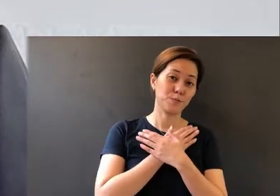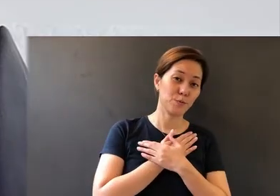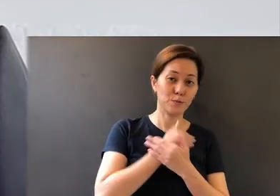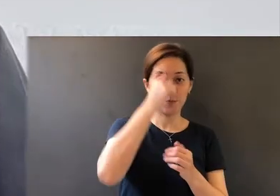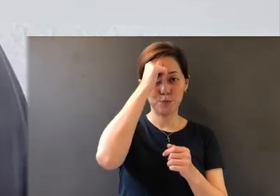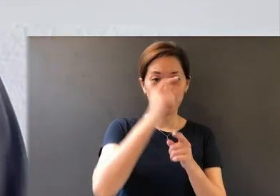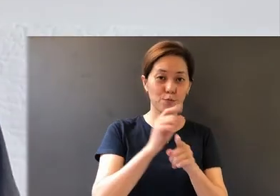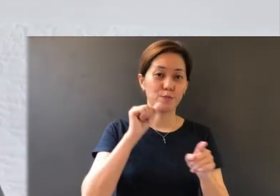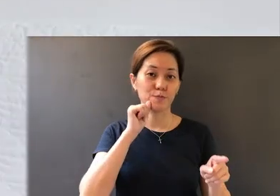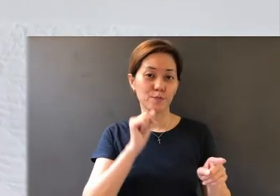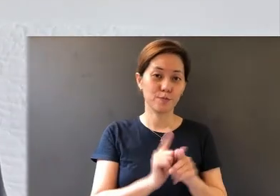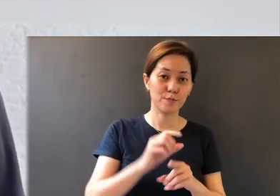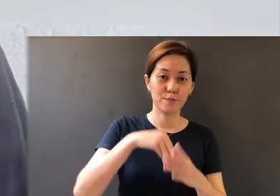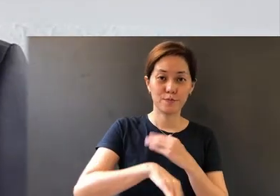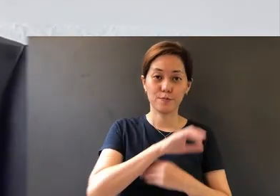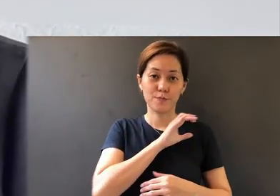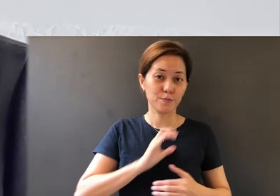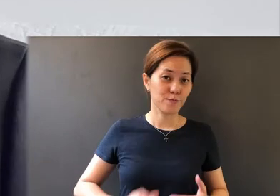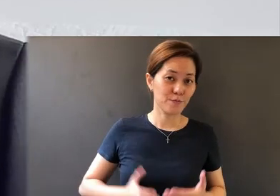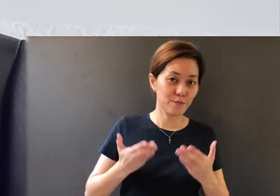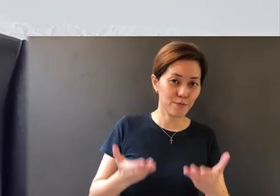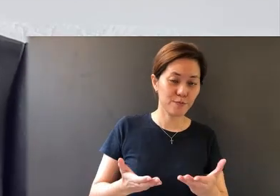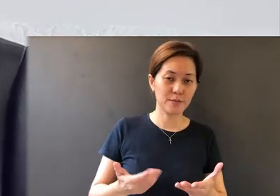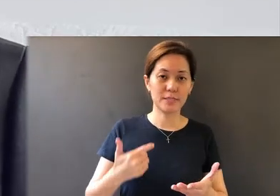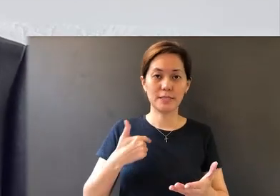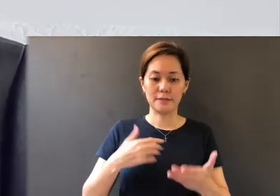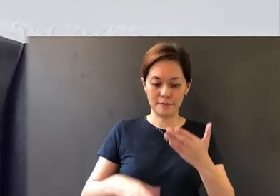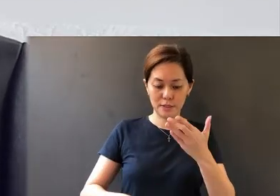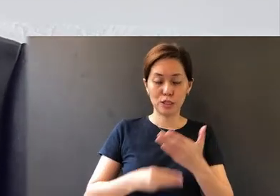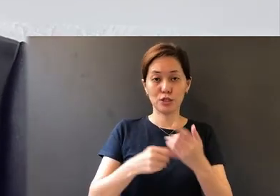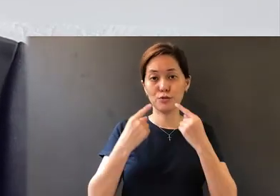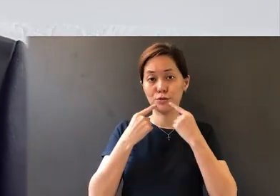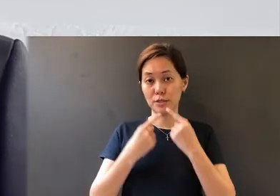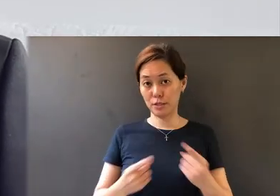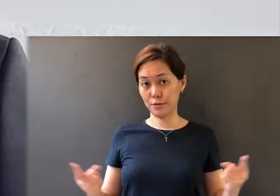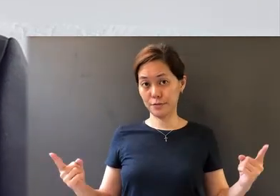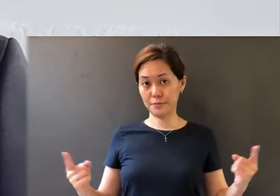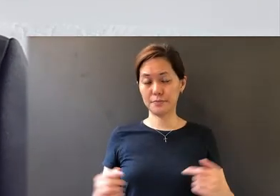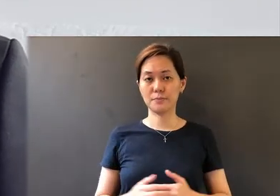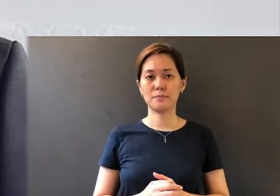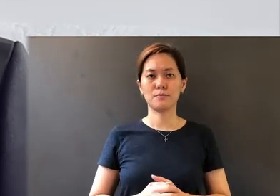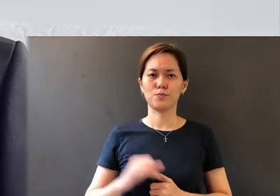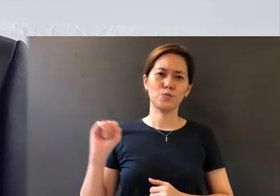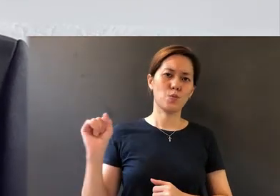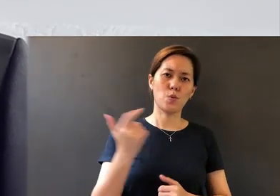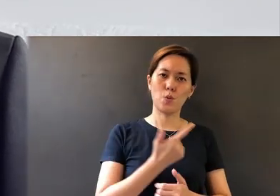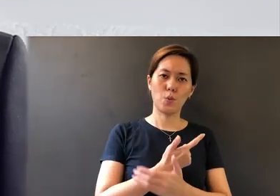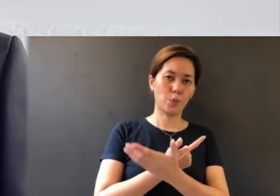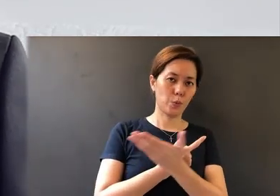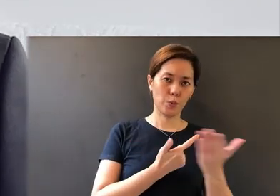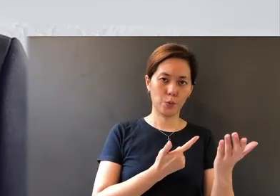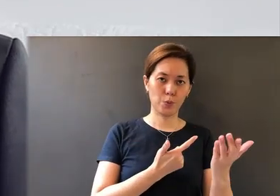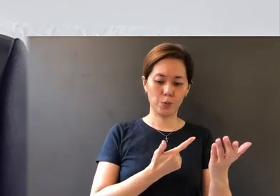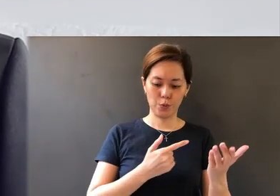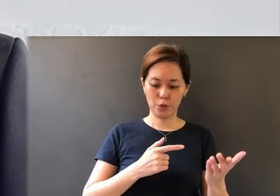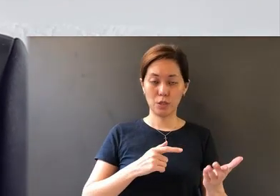Dear brothers and sisters-in-Christ, I have an additional announcement to make. All of you